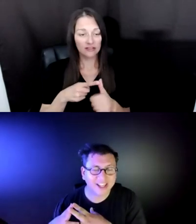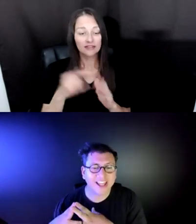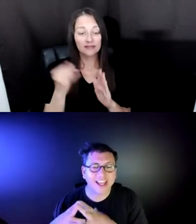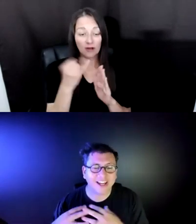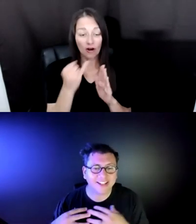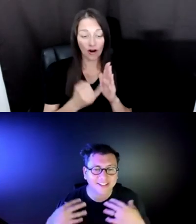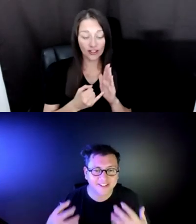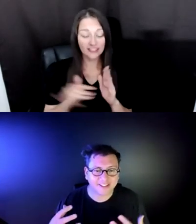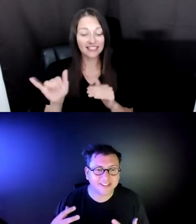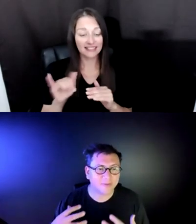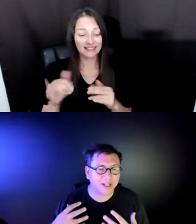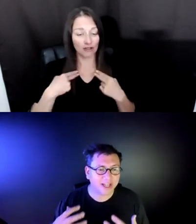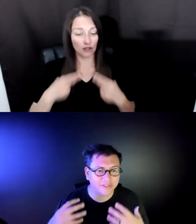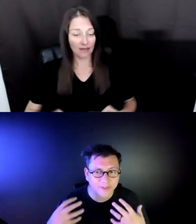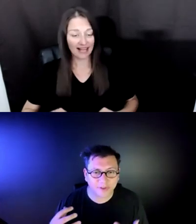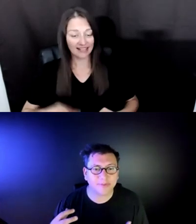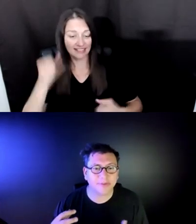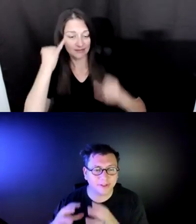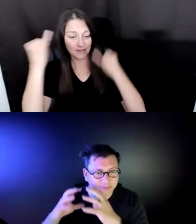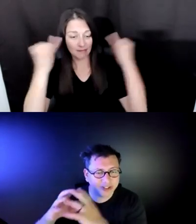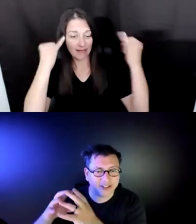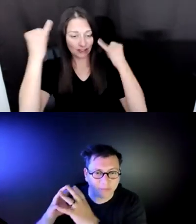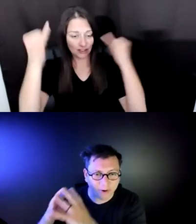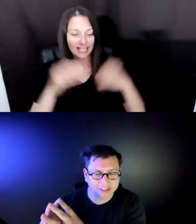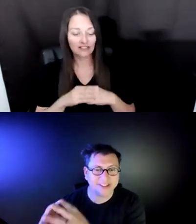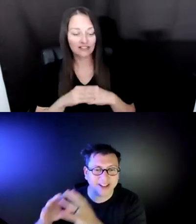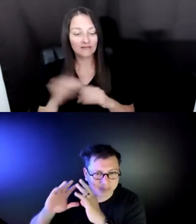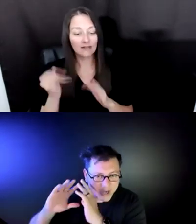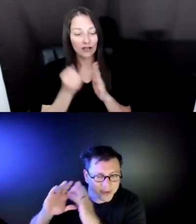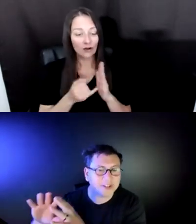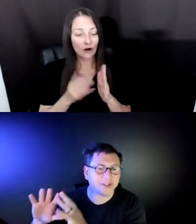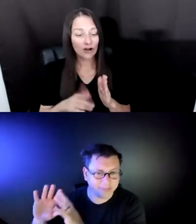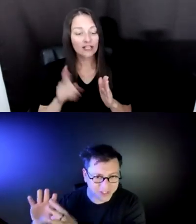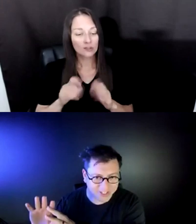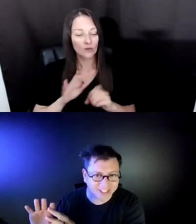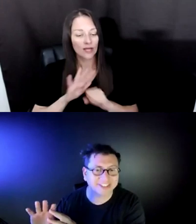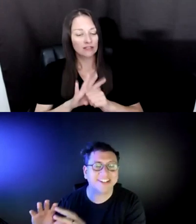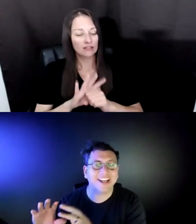AND I THINK AS ARTISTS WE HAD RESPONSIBILITY OF PUSHING THE BORDER, AT BOUNDARIES OF IMAGINATION.